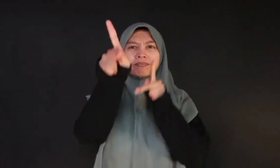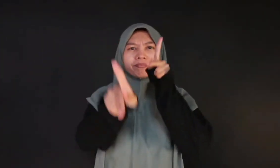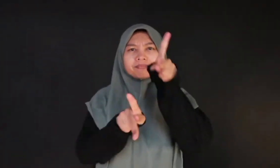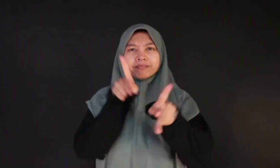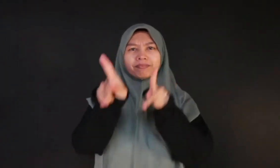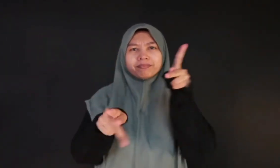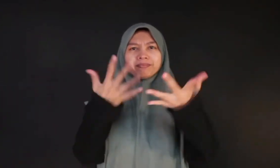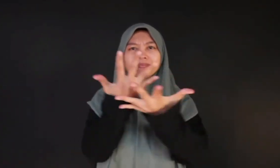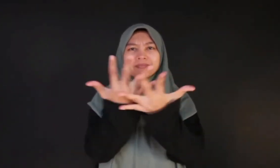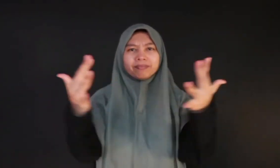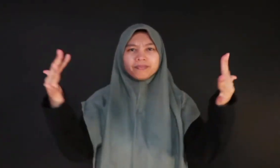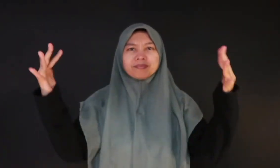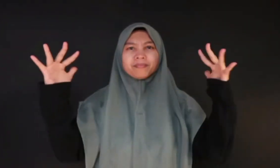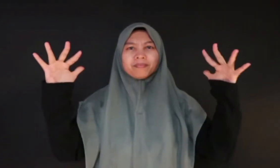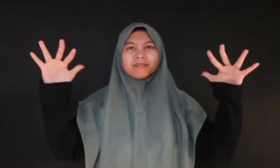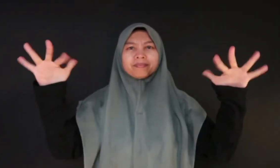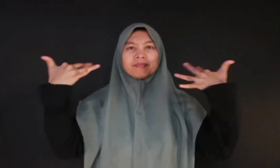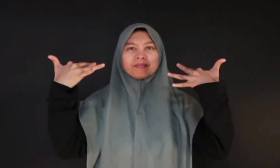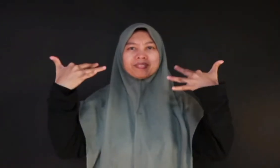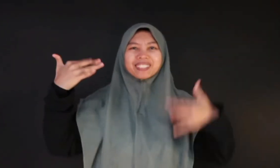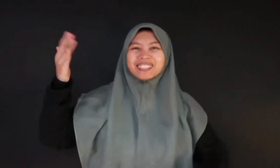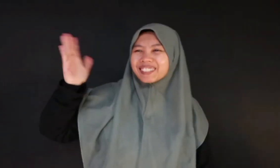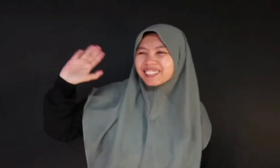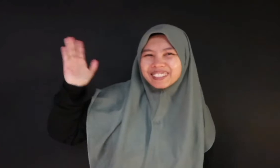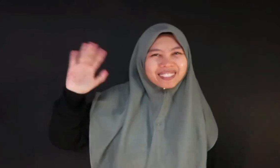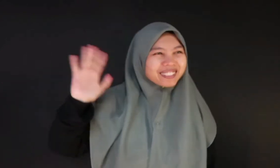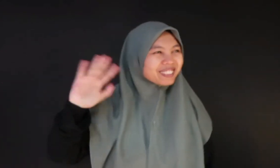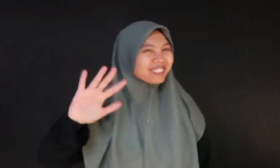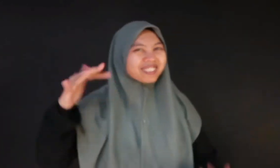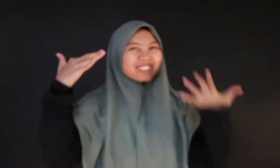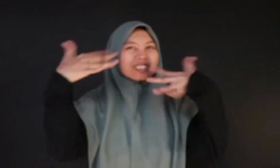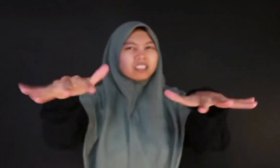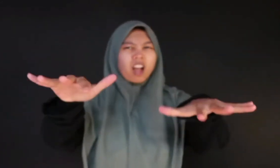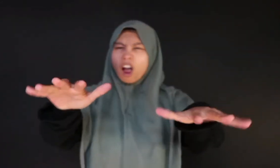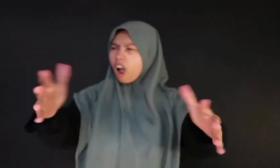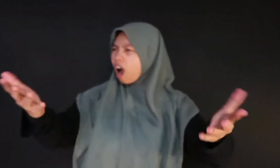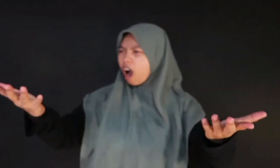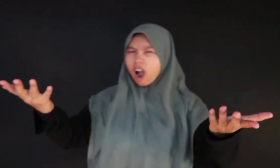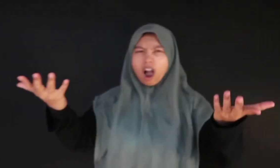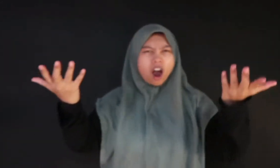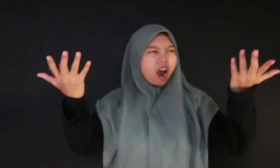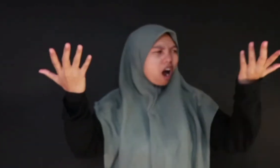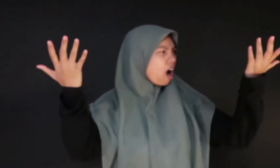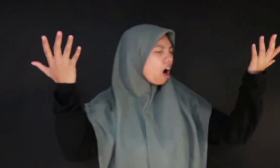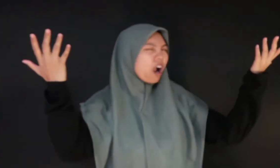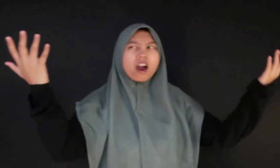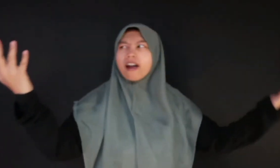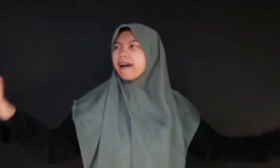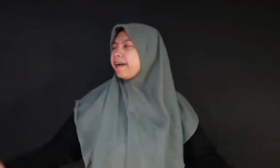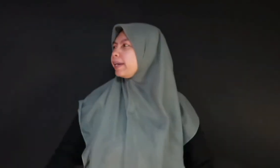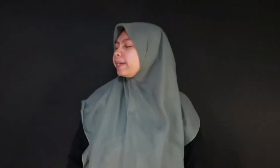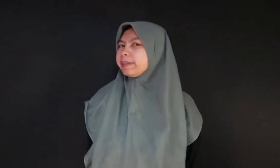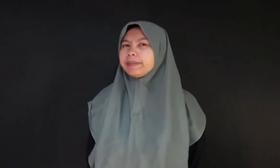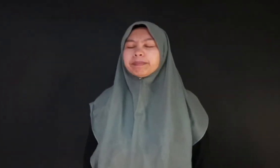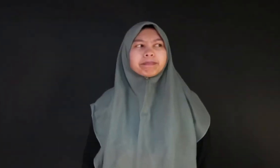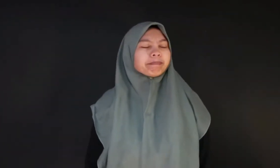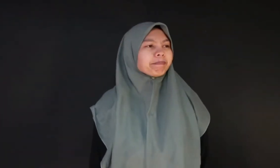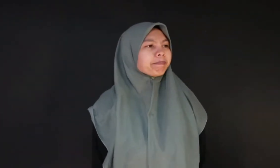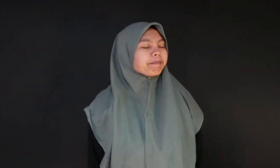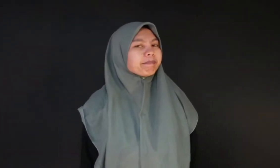To those around me, I am friendly and polite But they turn away, rudely I am clueless, I don’t understand why